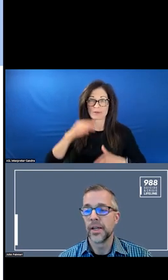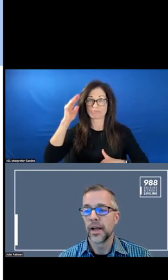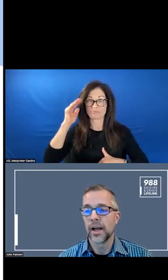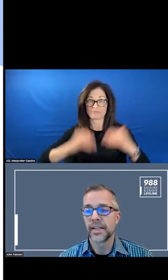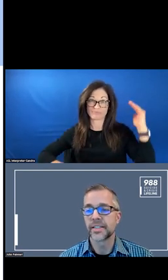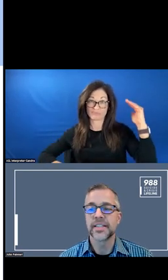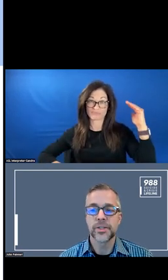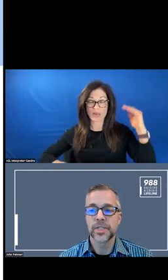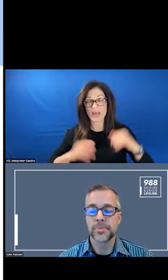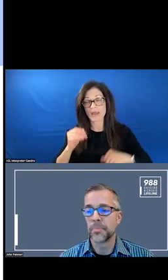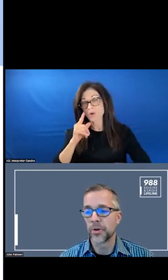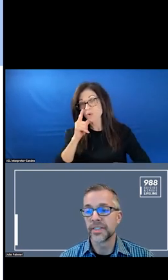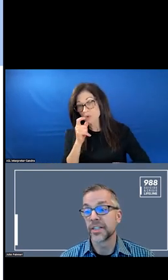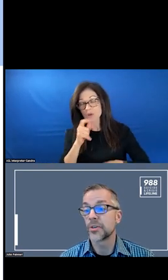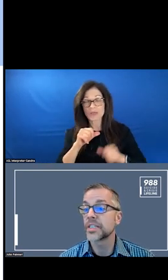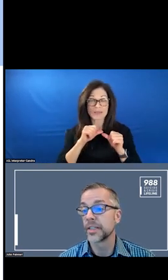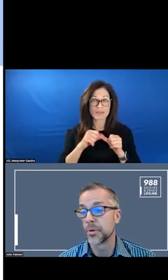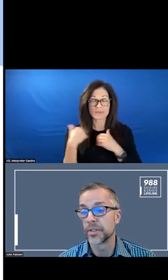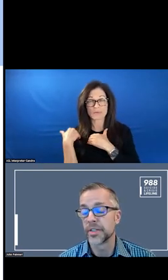IS INEQUITY AND WHAT IS BURDENED AND INCREASINGLY BURDENED?